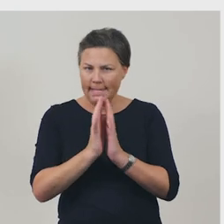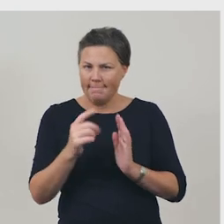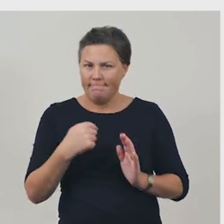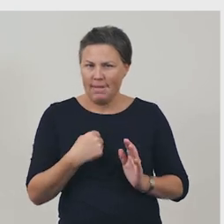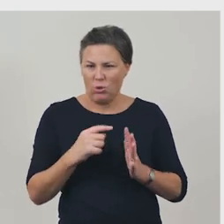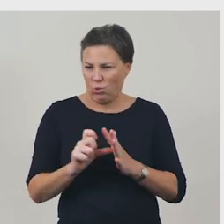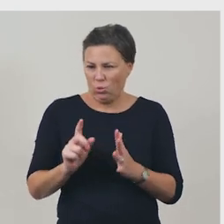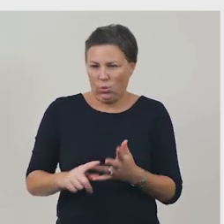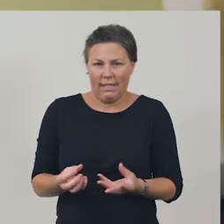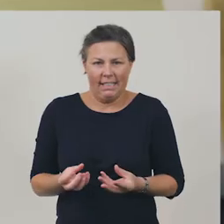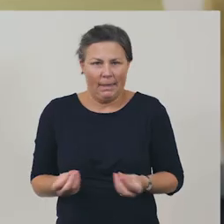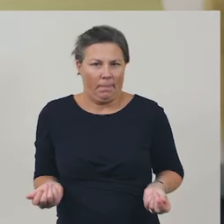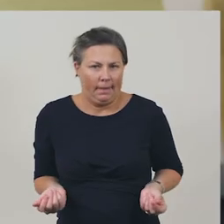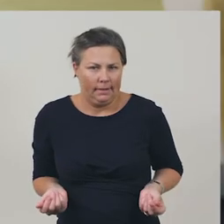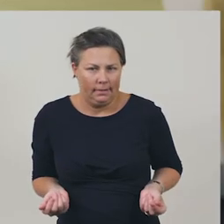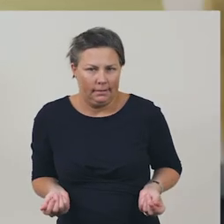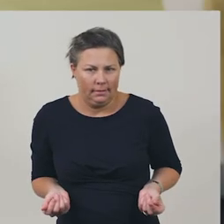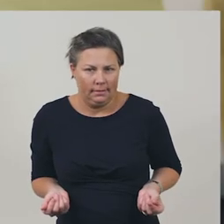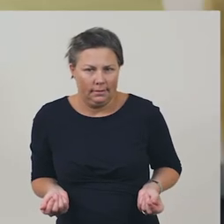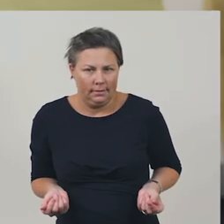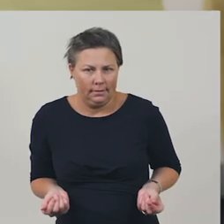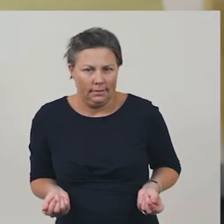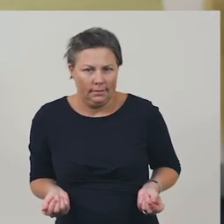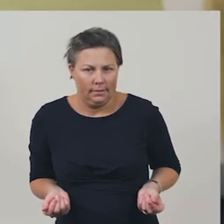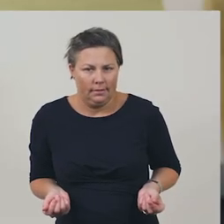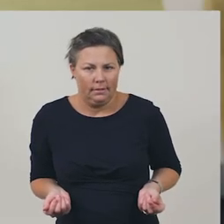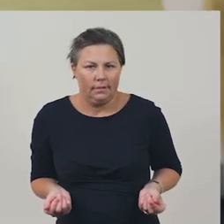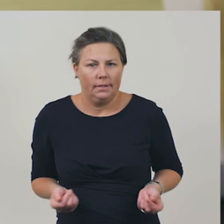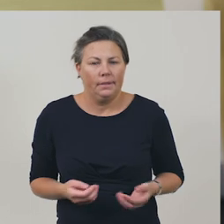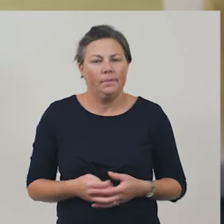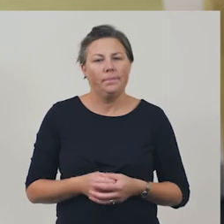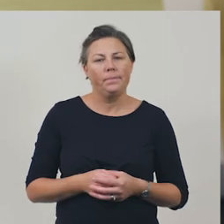But what? It could have something to do with the visual elements,